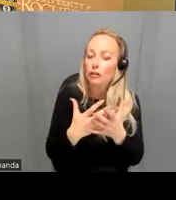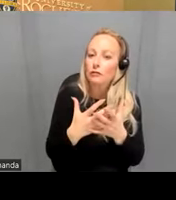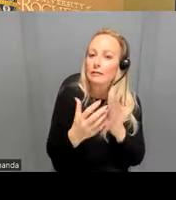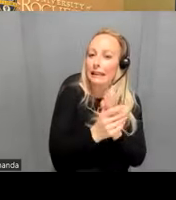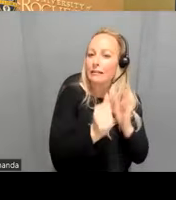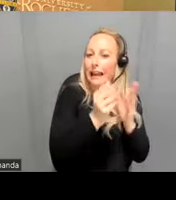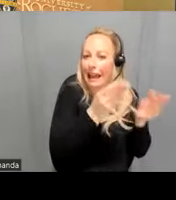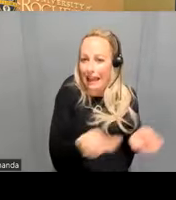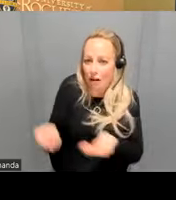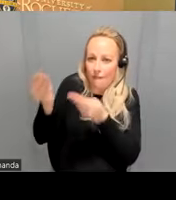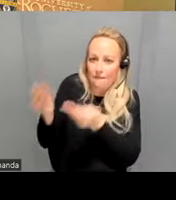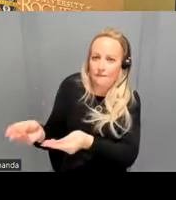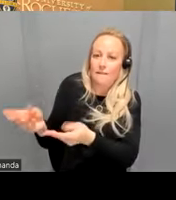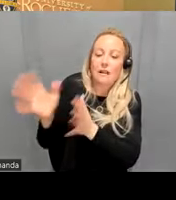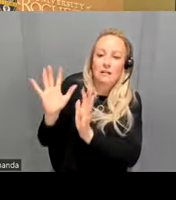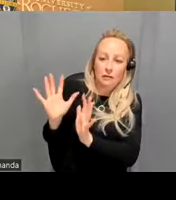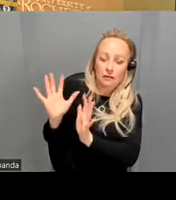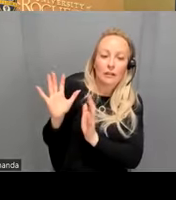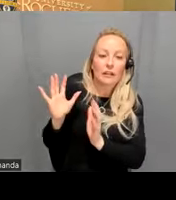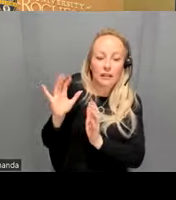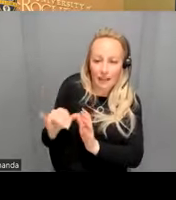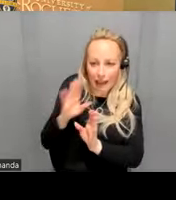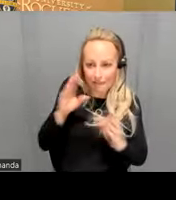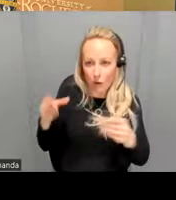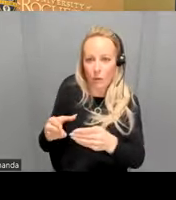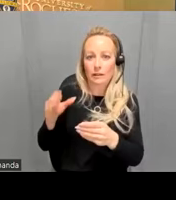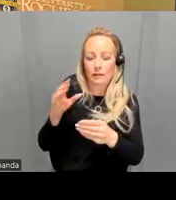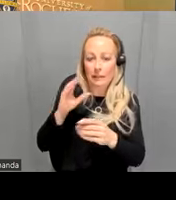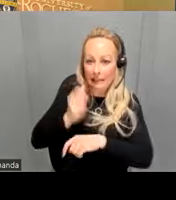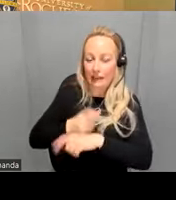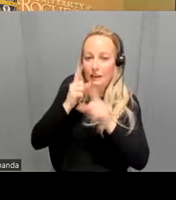then having that be the focus setting the goal setting the action planning of what are you going